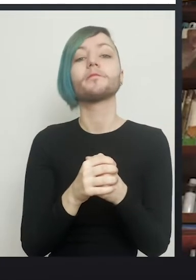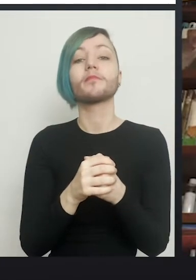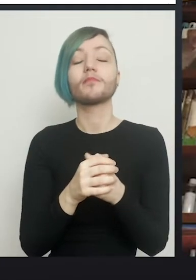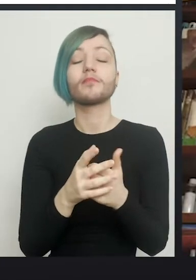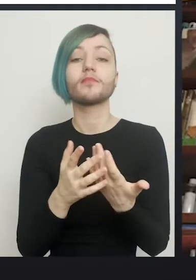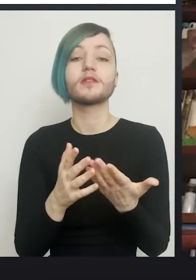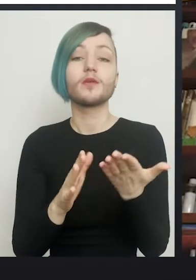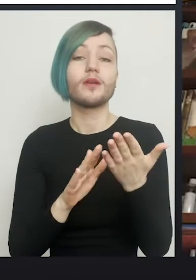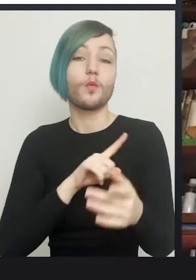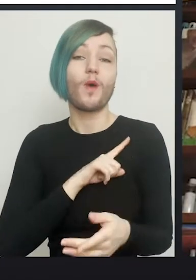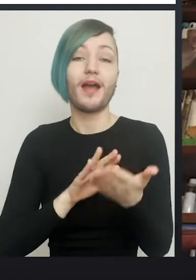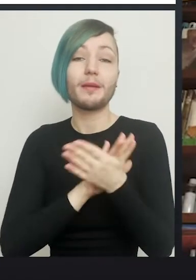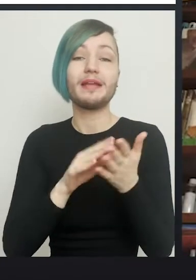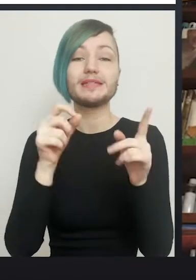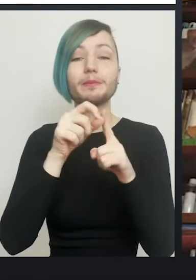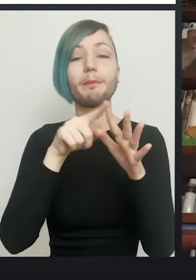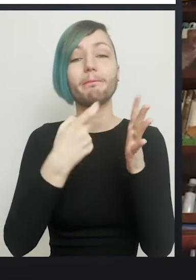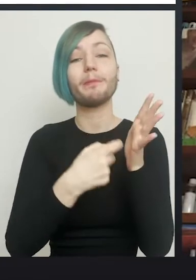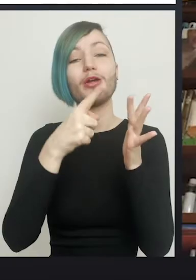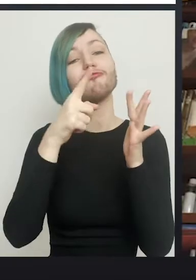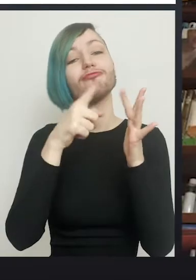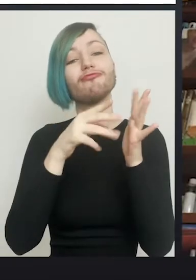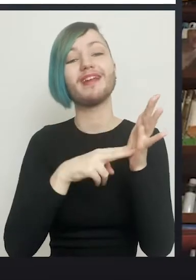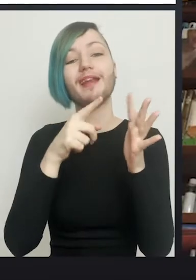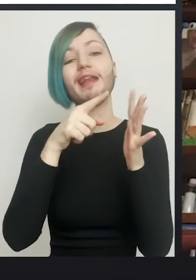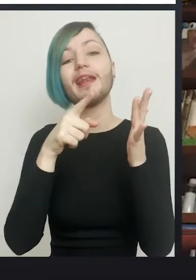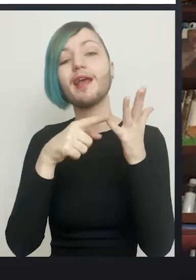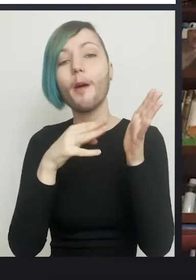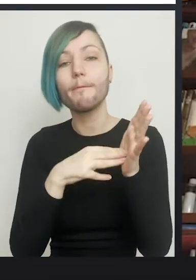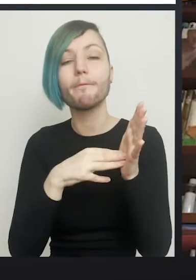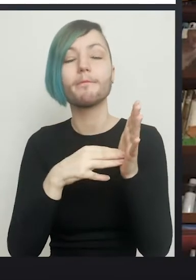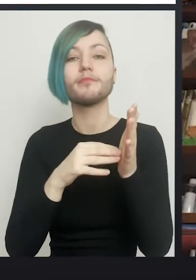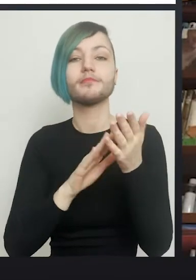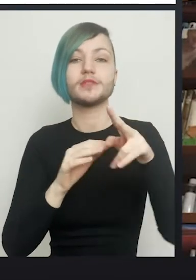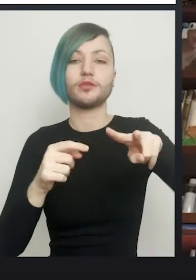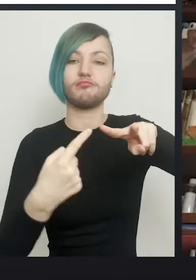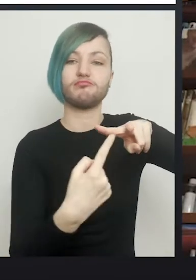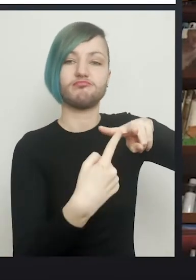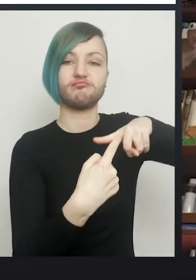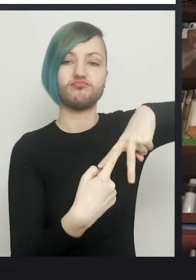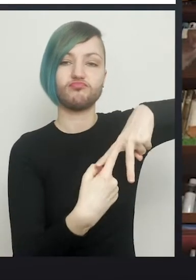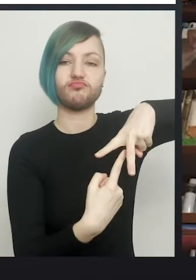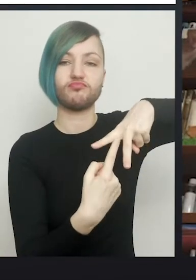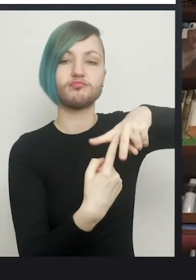so that the perineum, which is the part of the body between the legs is available for operation.